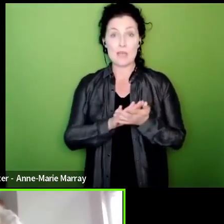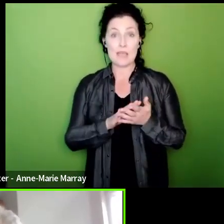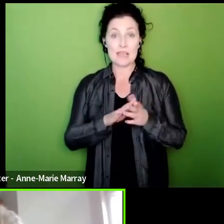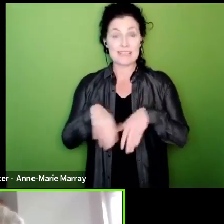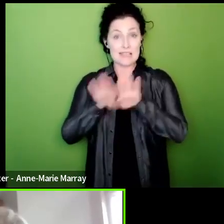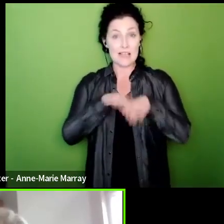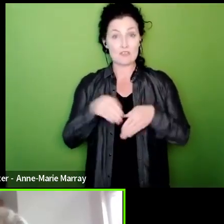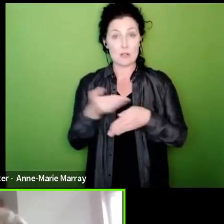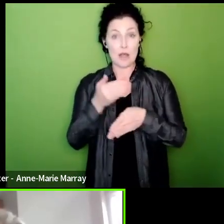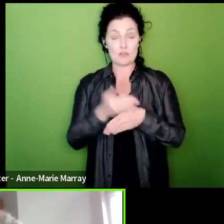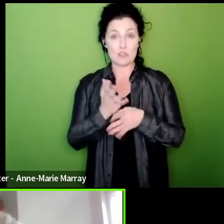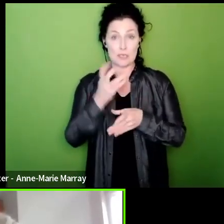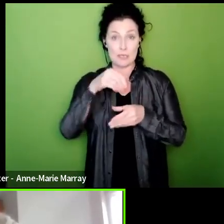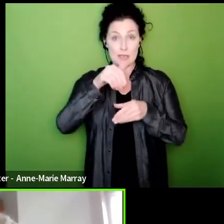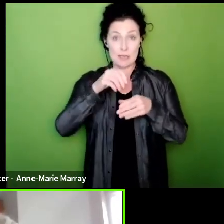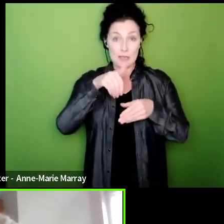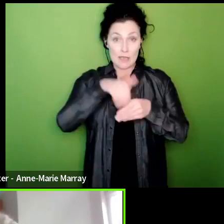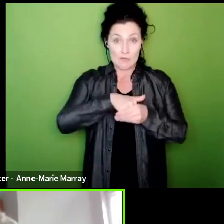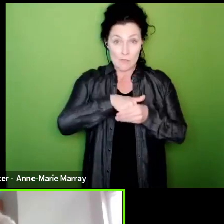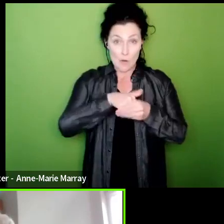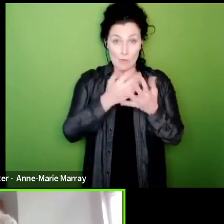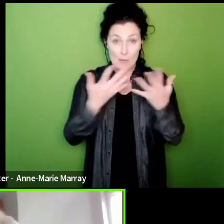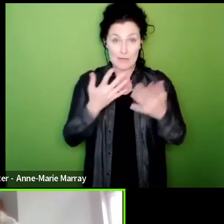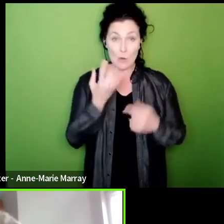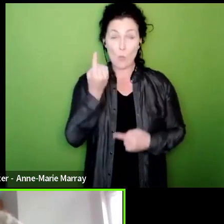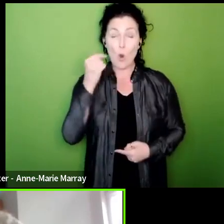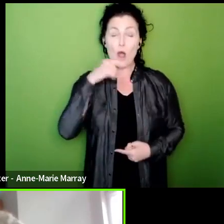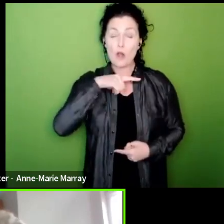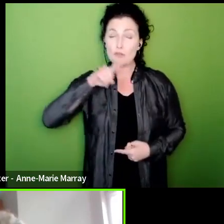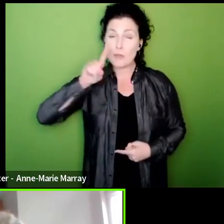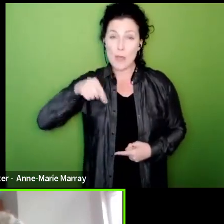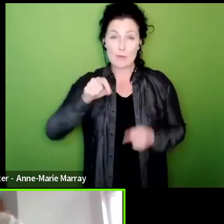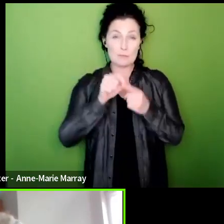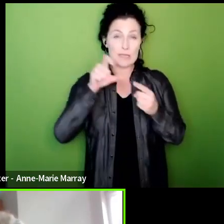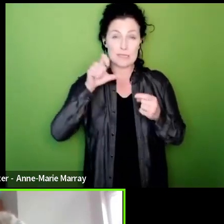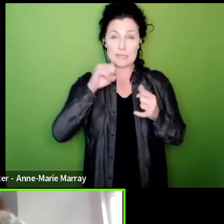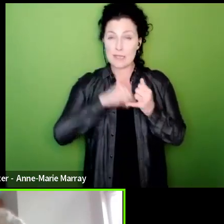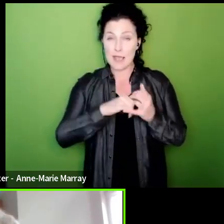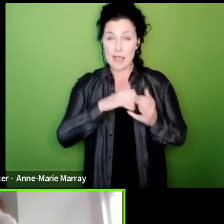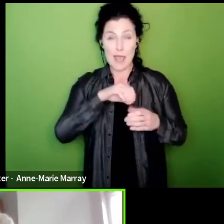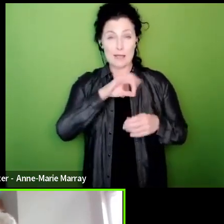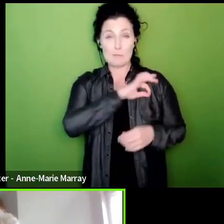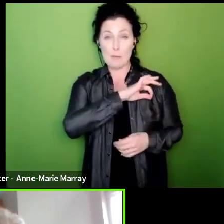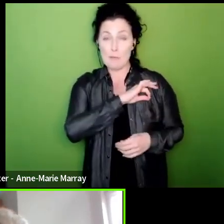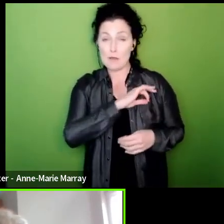thousand PCS members that is an incredible result not only because we've delivered such